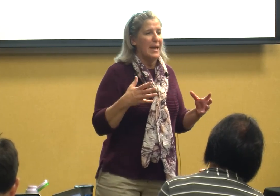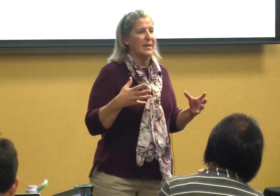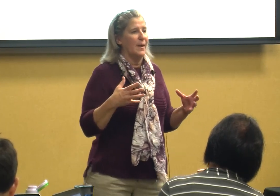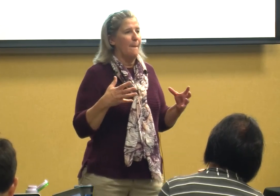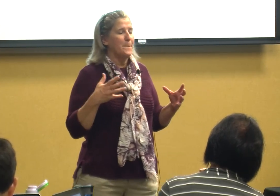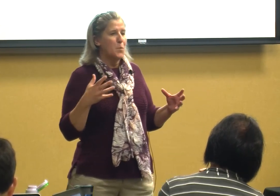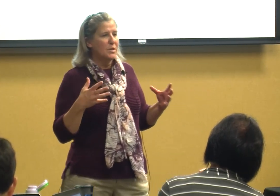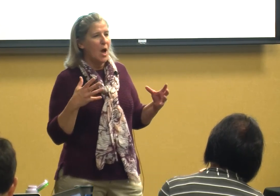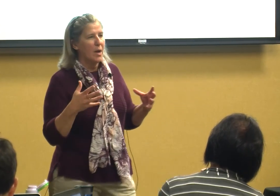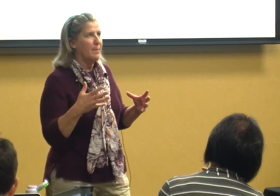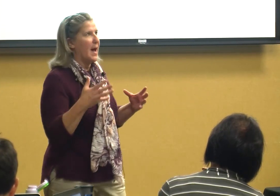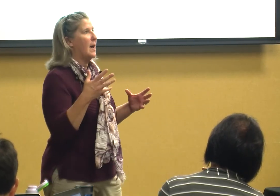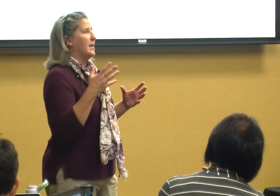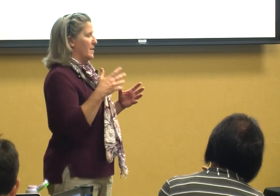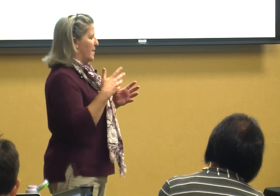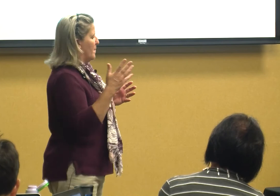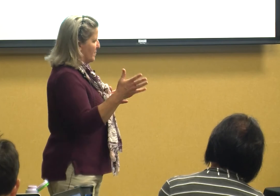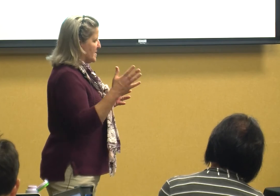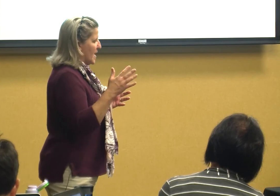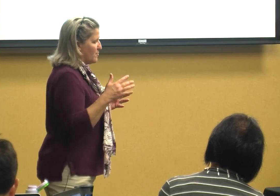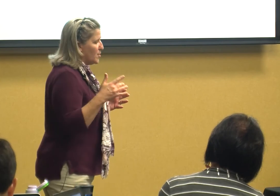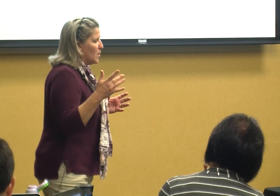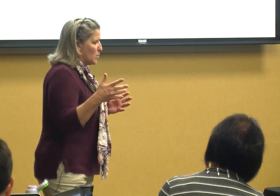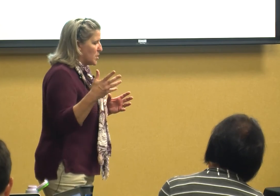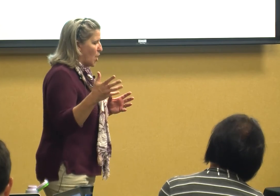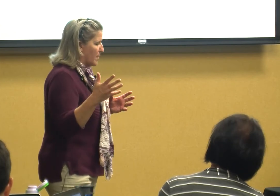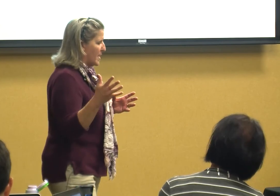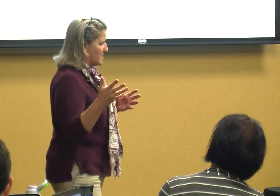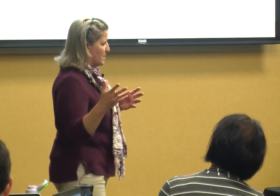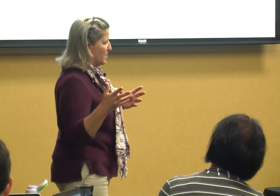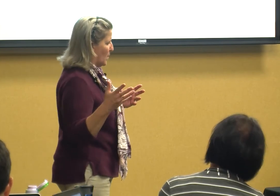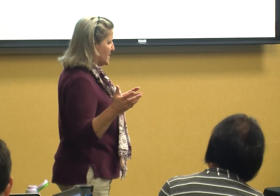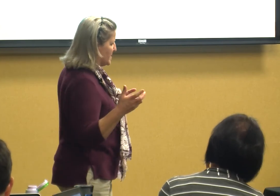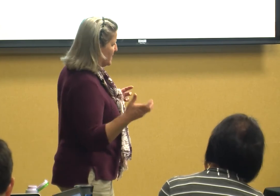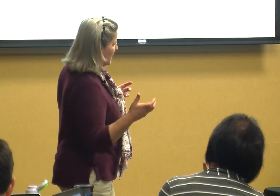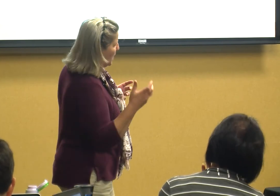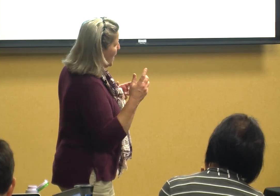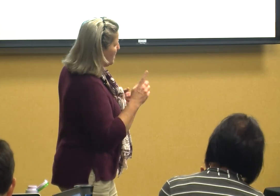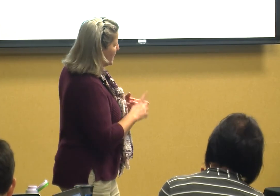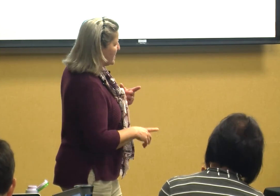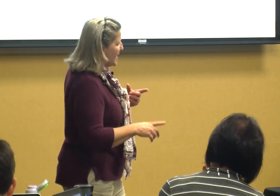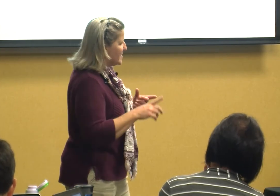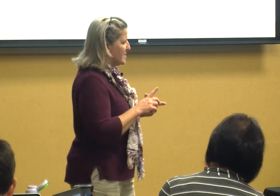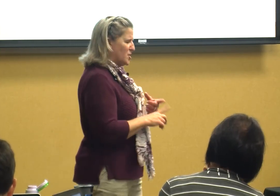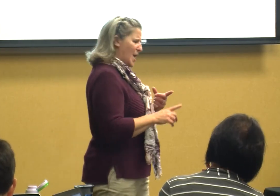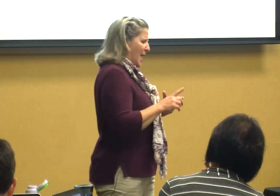we'll talk about in this afternoon we'll talk about some of the ways to do but does the child